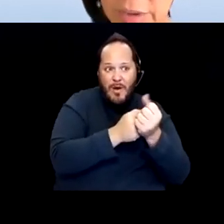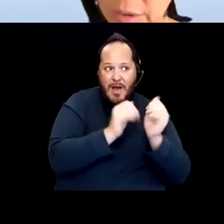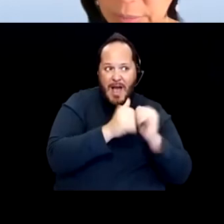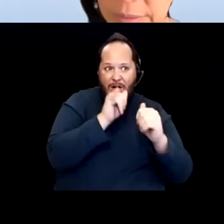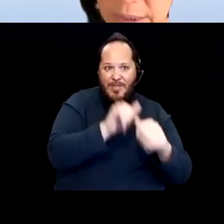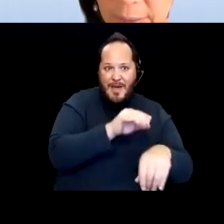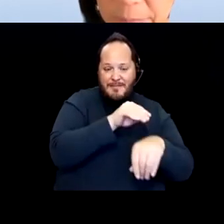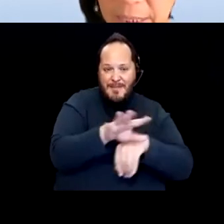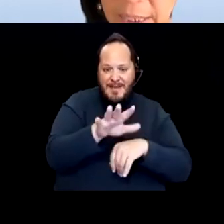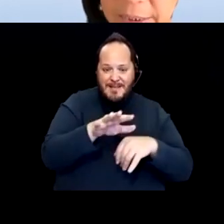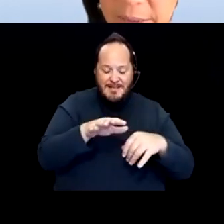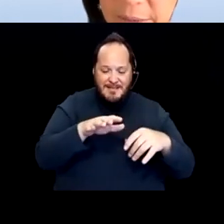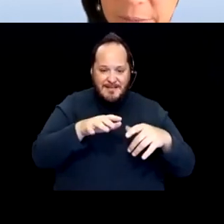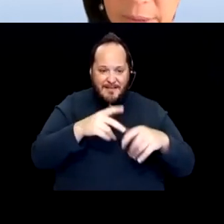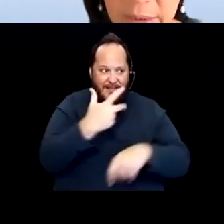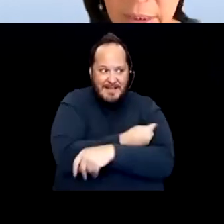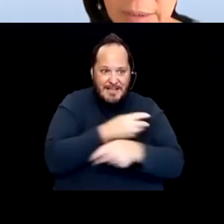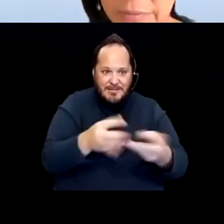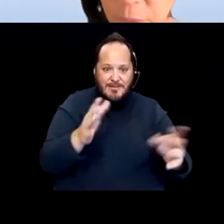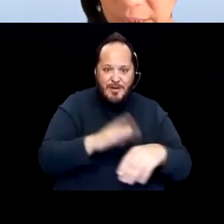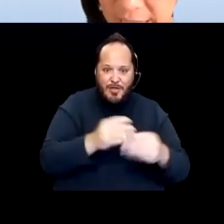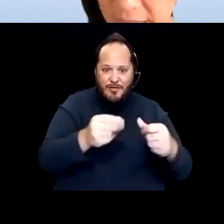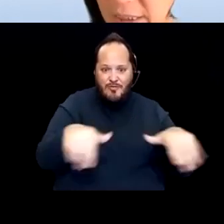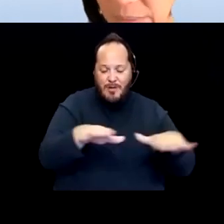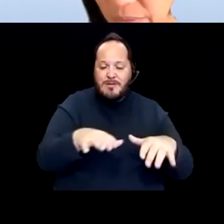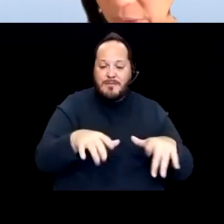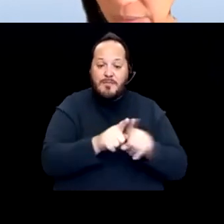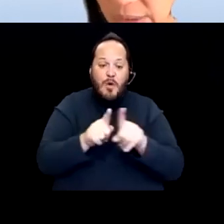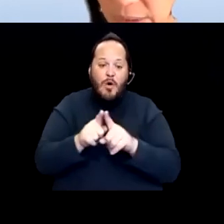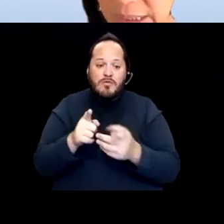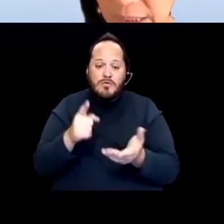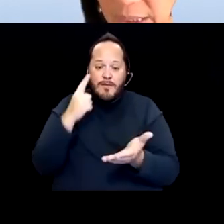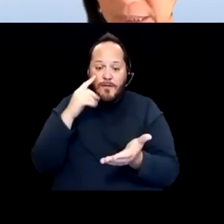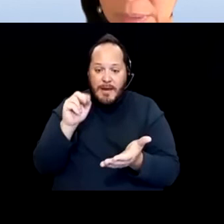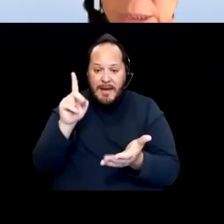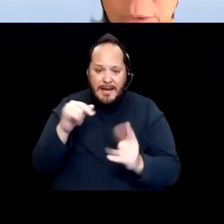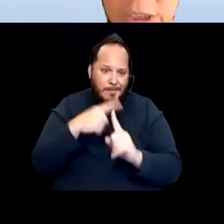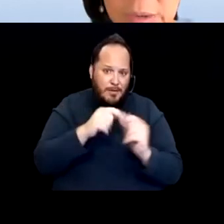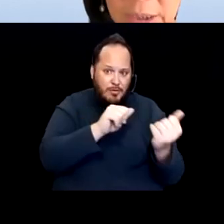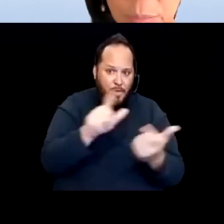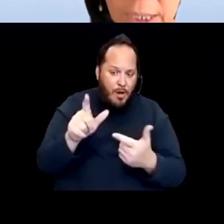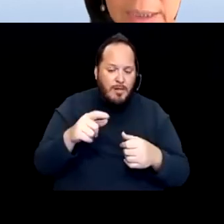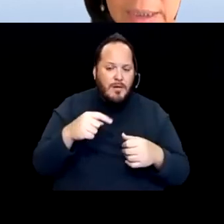on the ground? And also for Andy, and maybe for all of us looking at some of the new issues that are arising